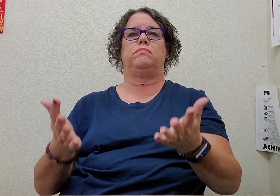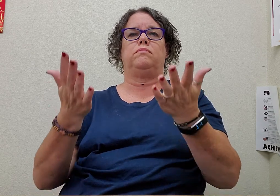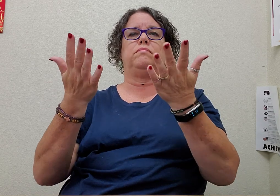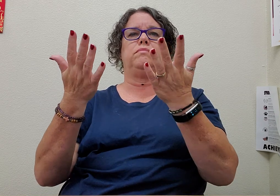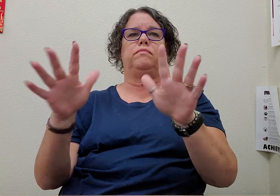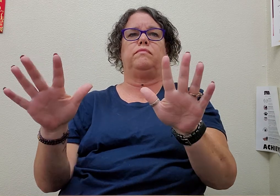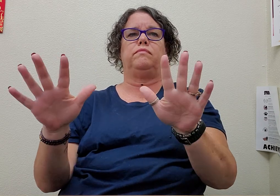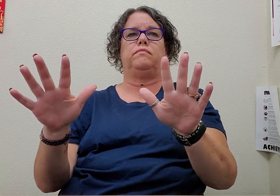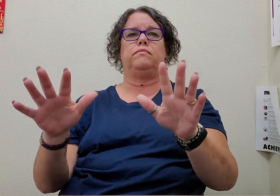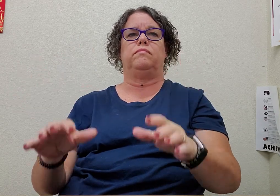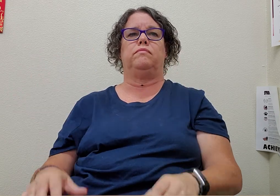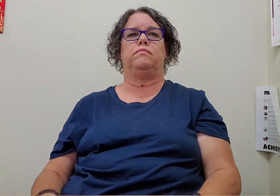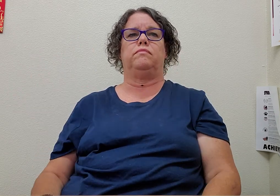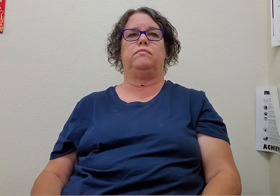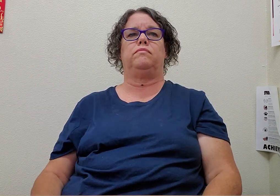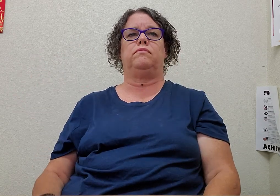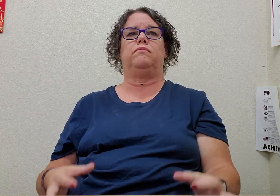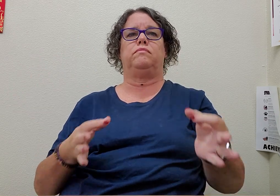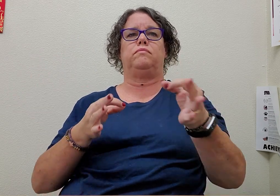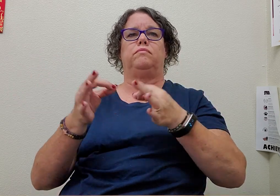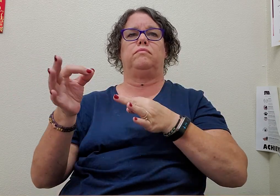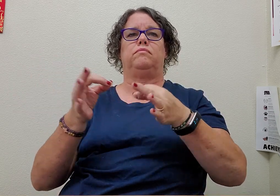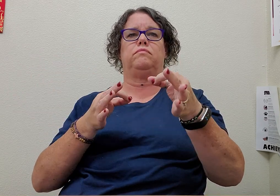finish(ed) explain/instruct/describe